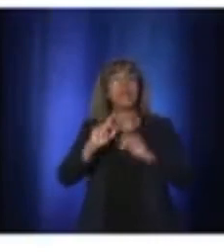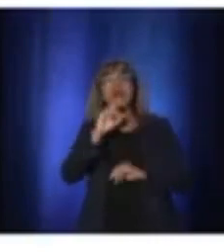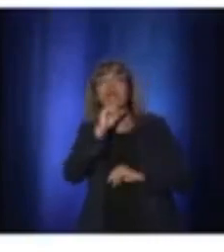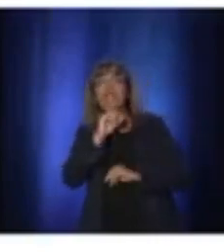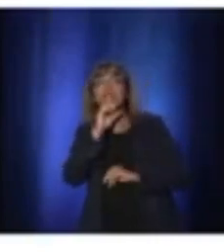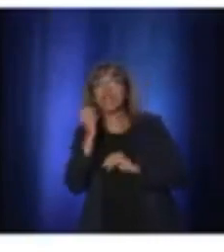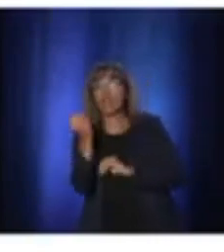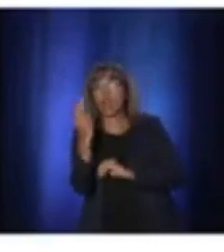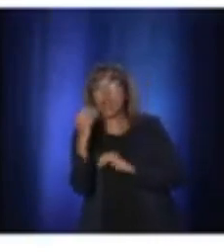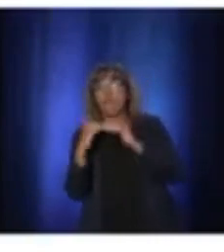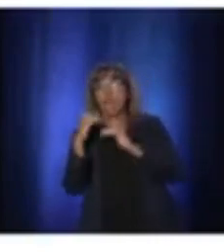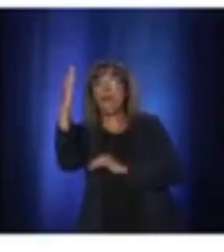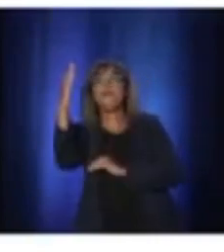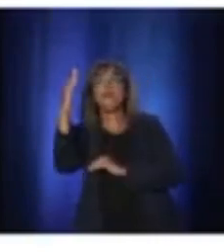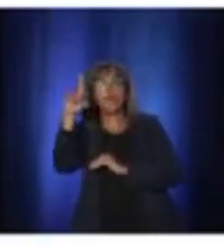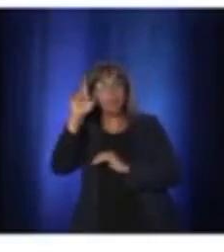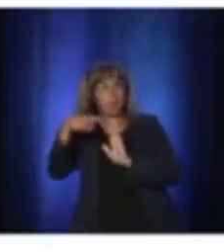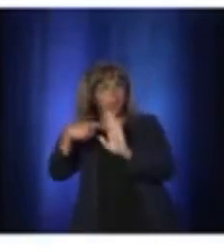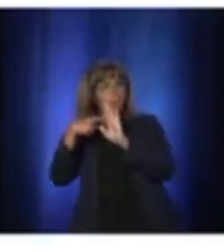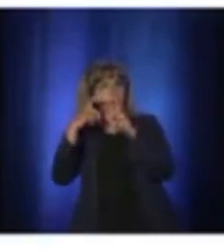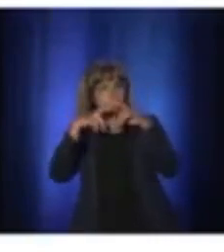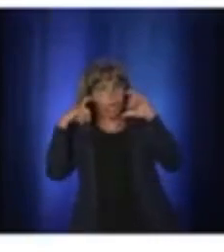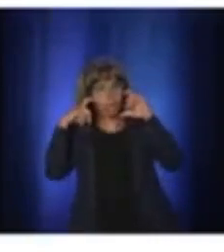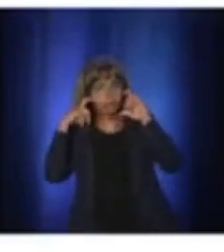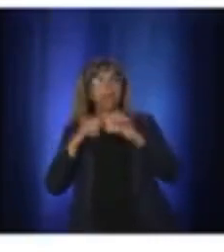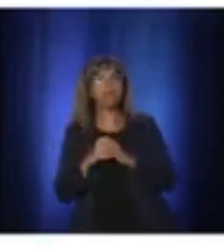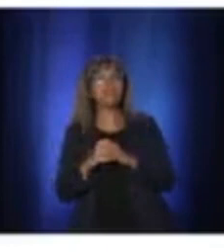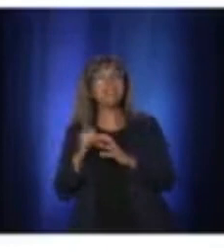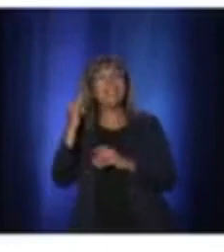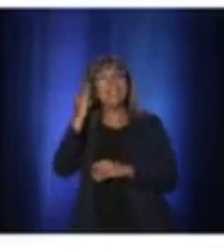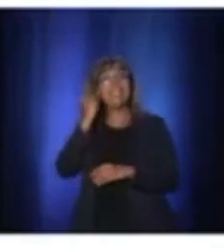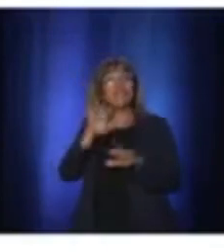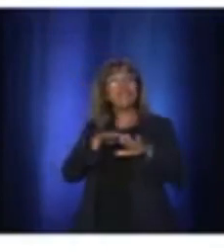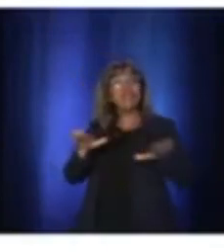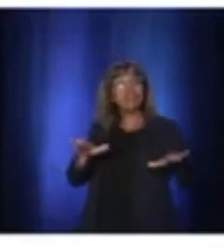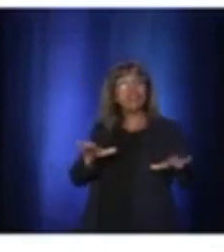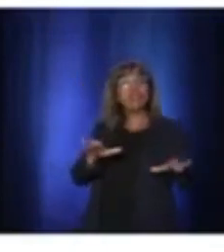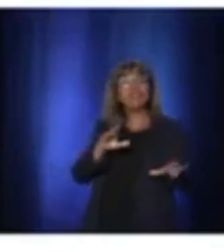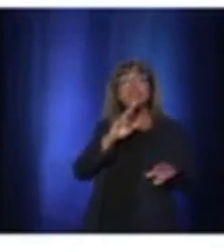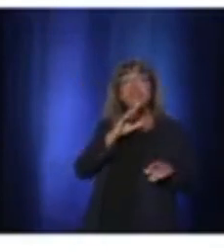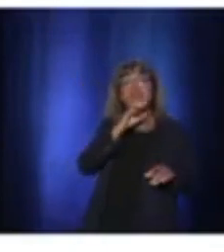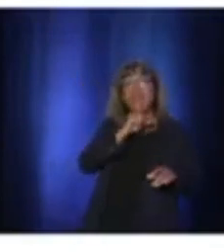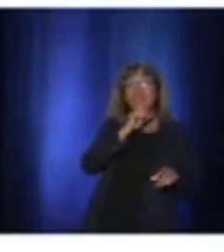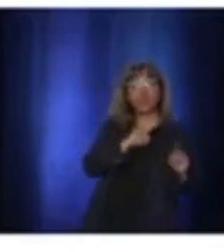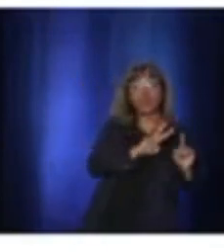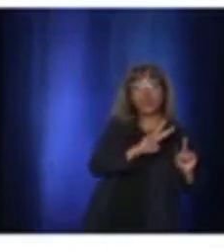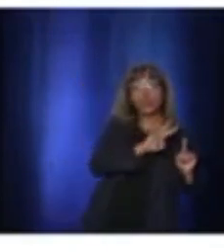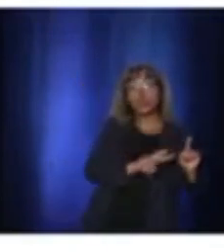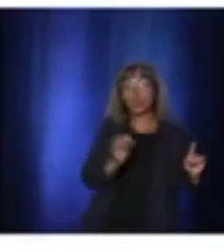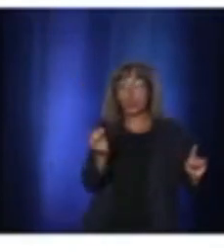children between two and 12, we recommend the masks but it's not mandatory.